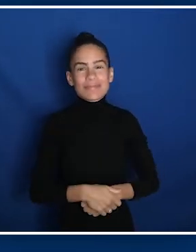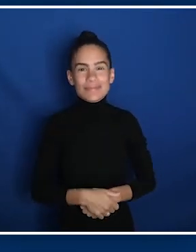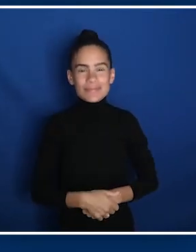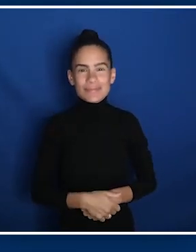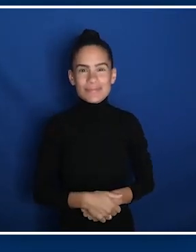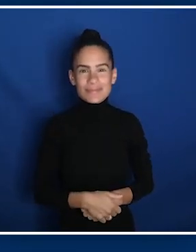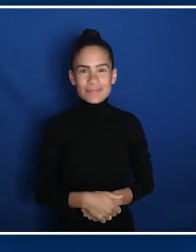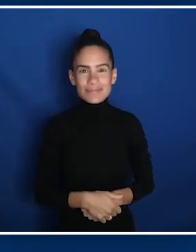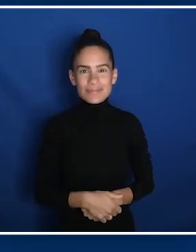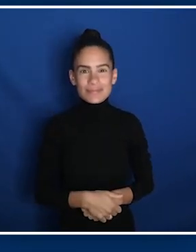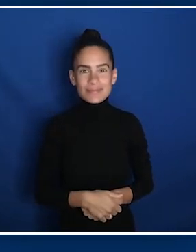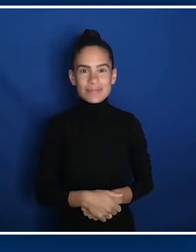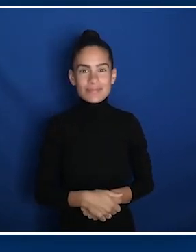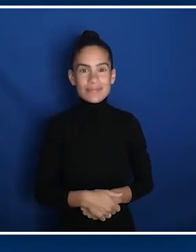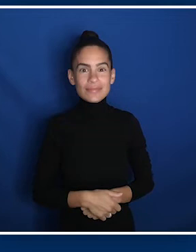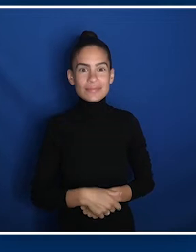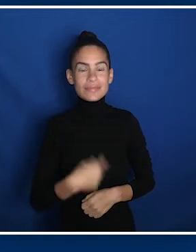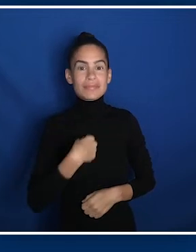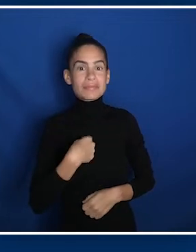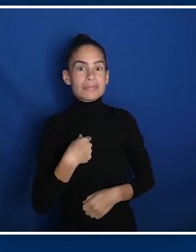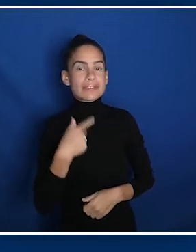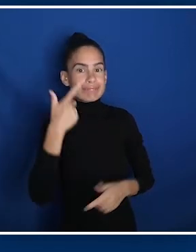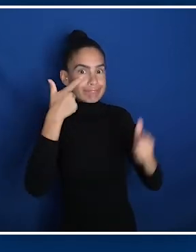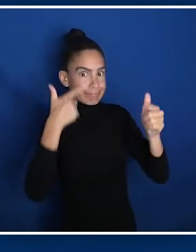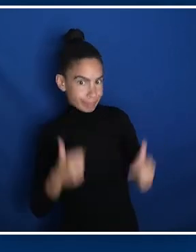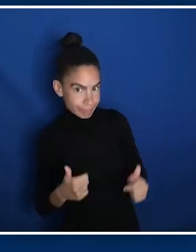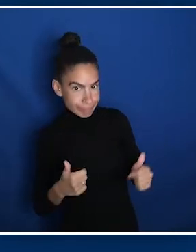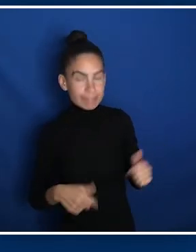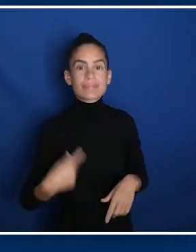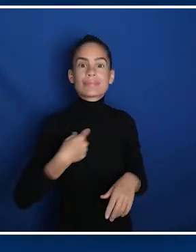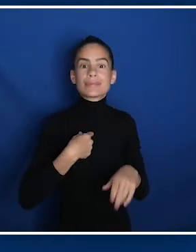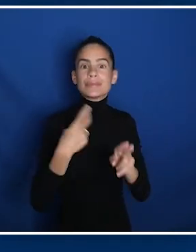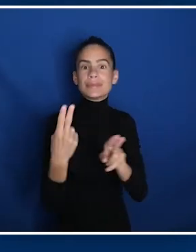[Audio Description] [Andrea] As someone who's visually impaired,